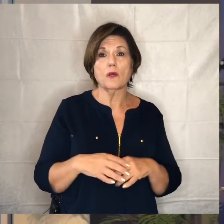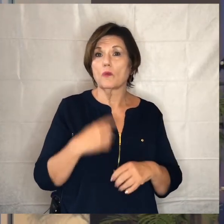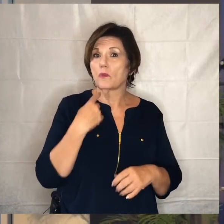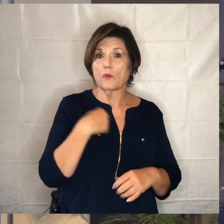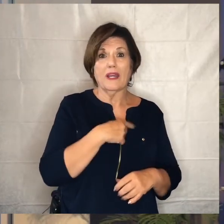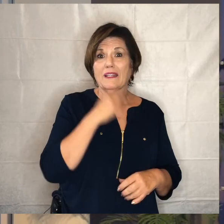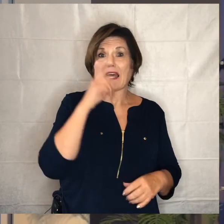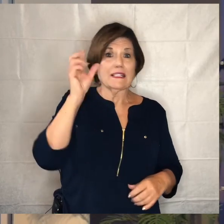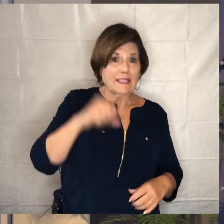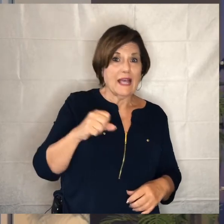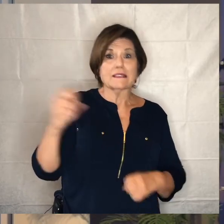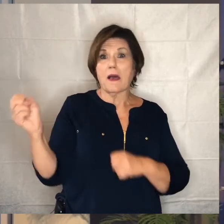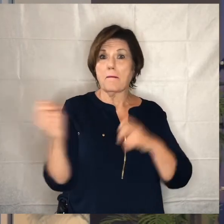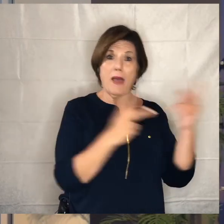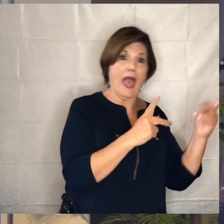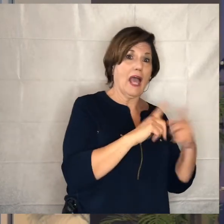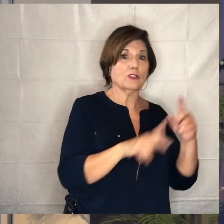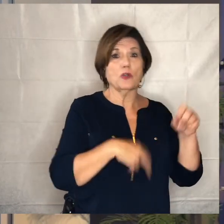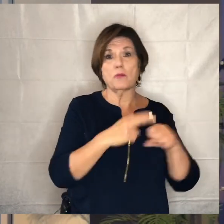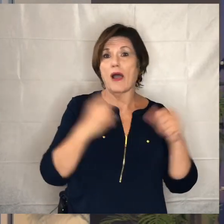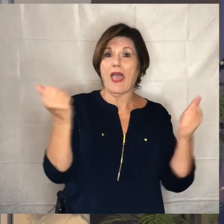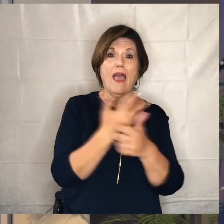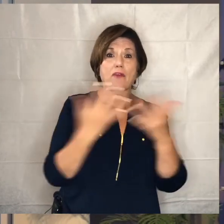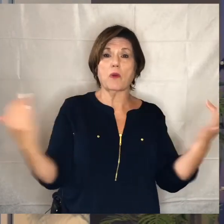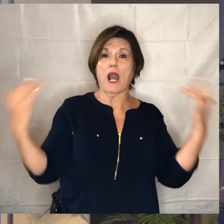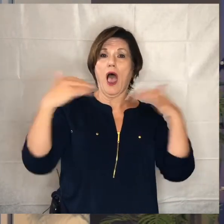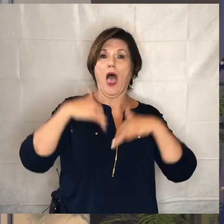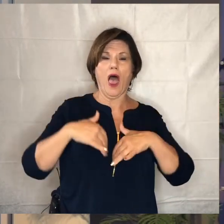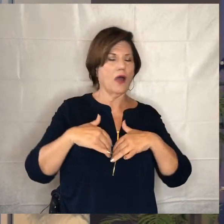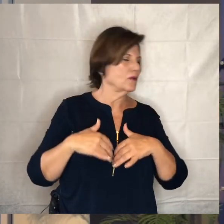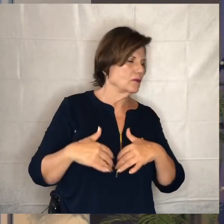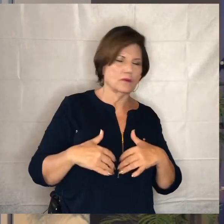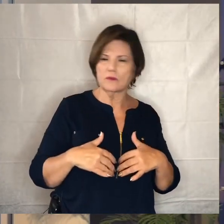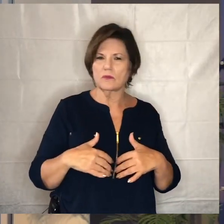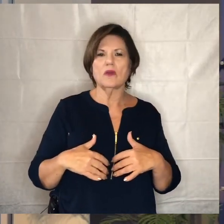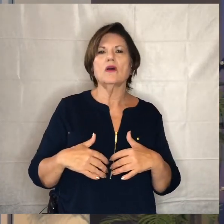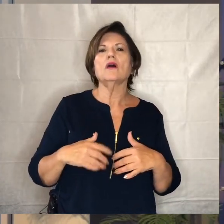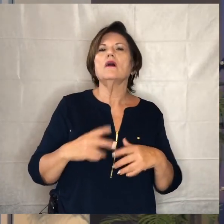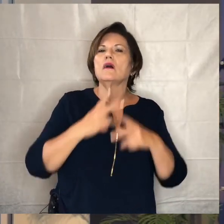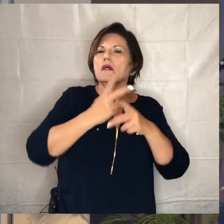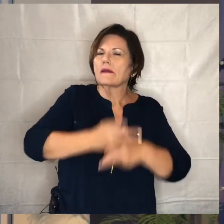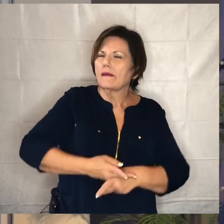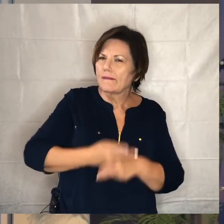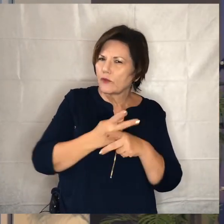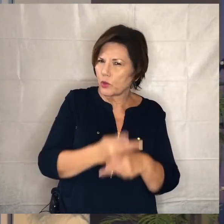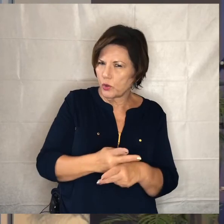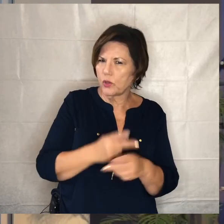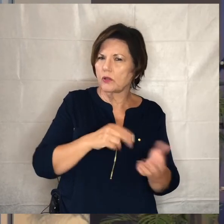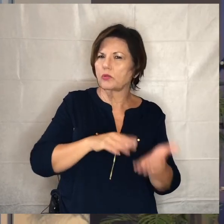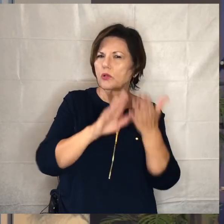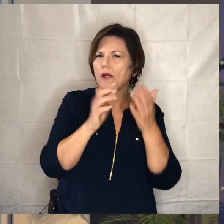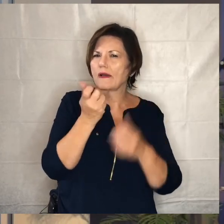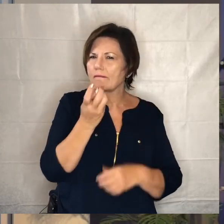everything goes back to normal everybody can come on campus we're really taking a very cautious approach where we're taking a few ministries and